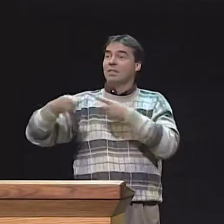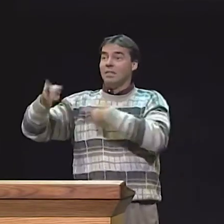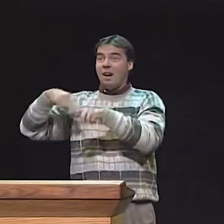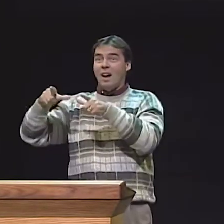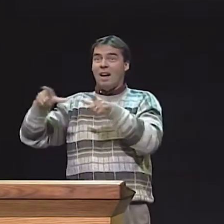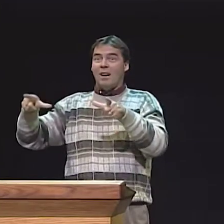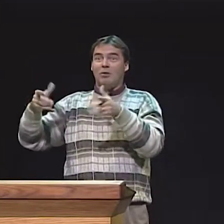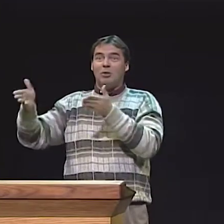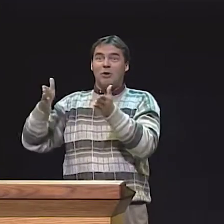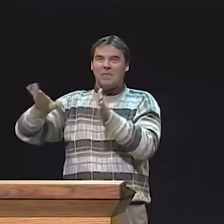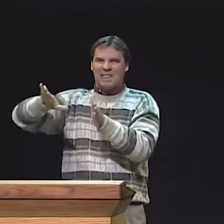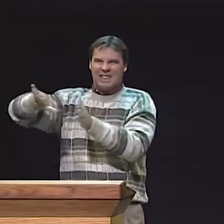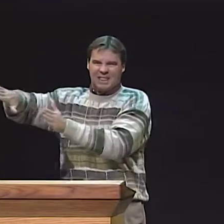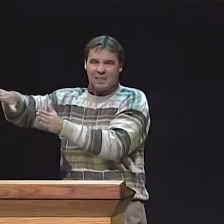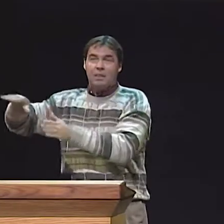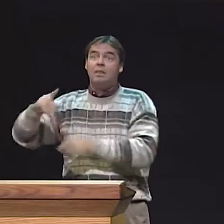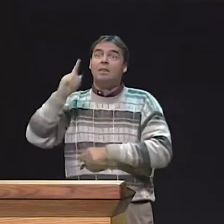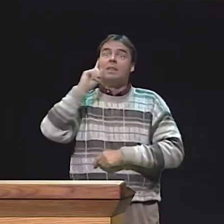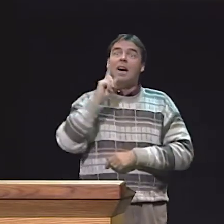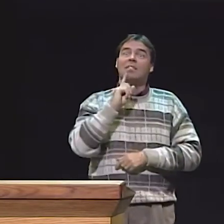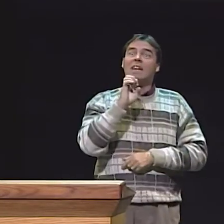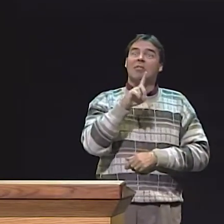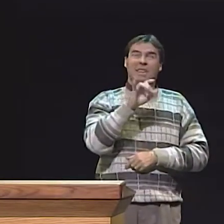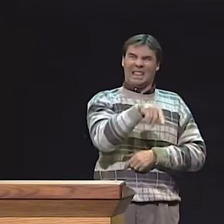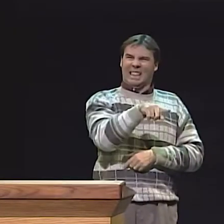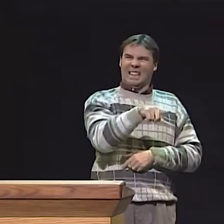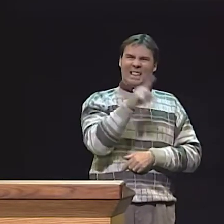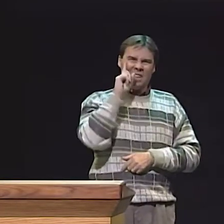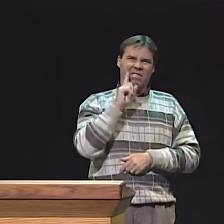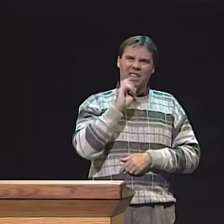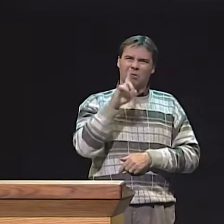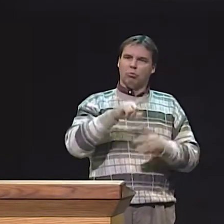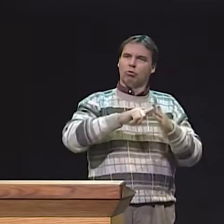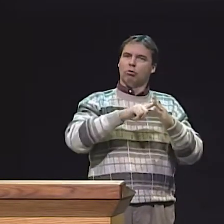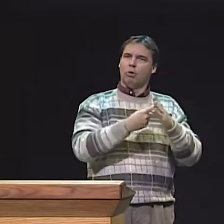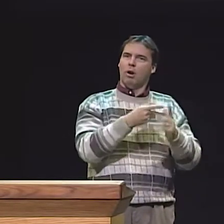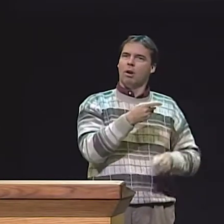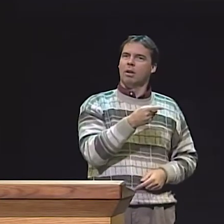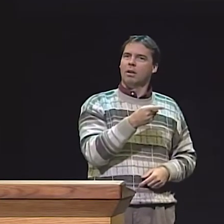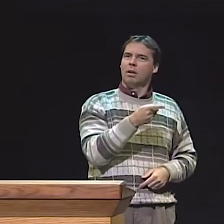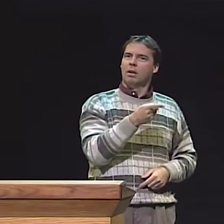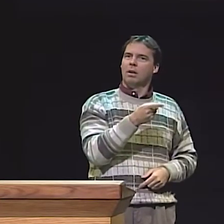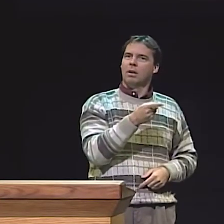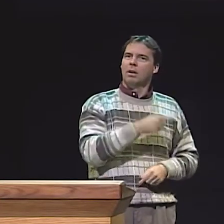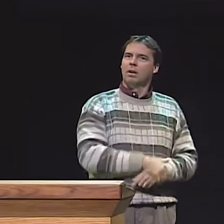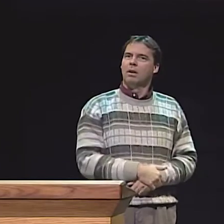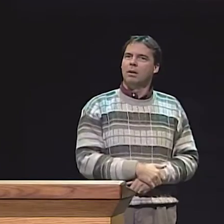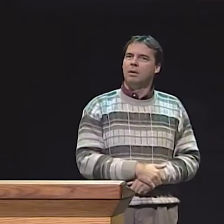THE TEACHERS DIDN'T SUPPORT THE PROGRAM. ONLY THE SUPERINTENDENT DID. SO...WE HAVE TO KEEP SIGN LANGUAGE...